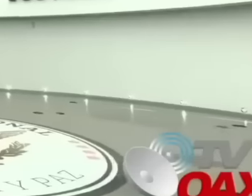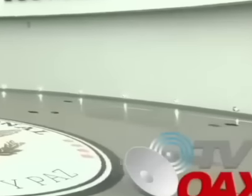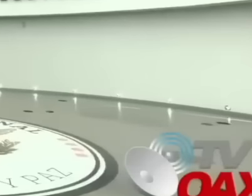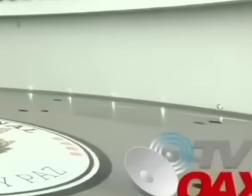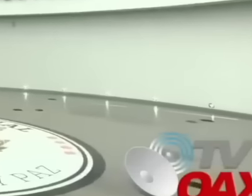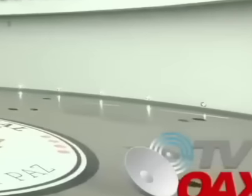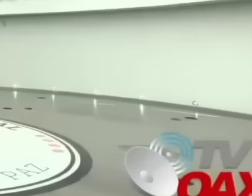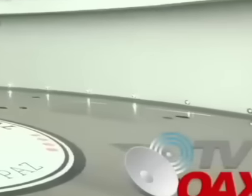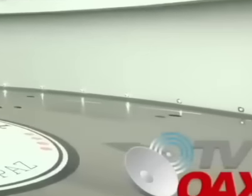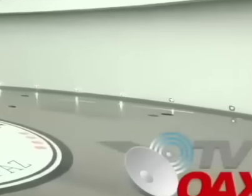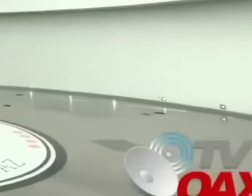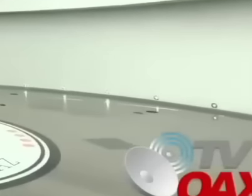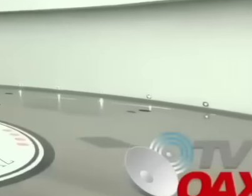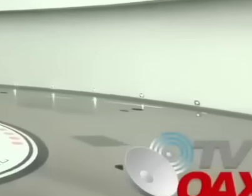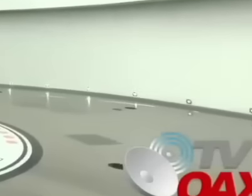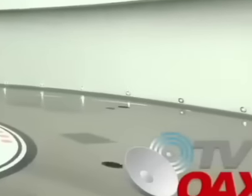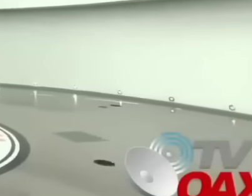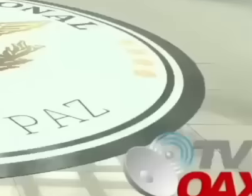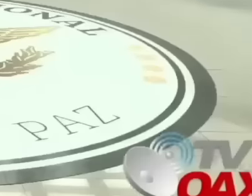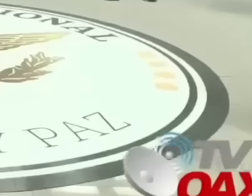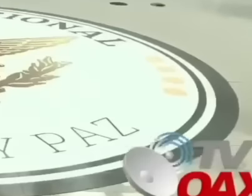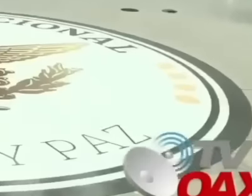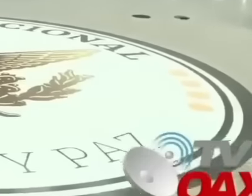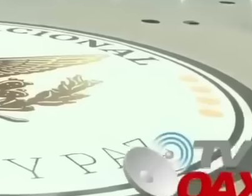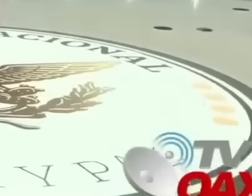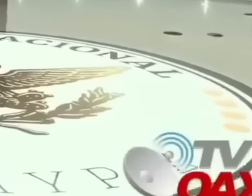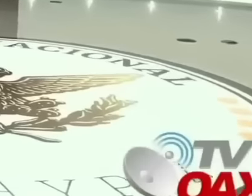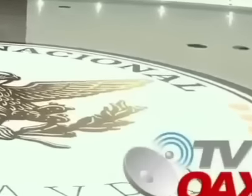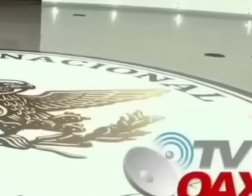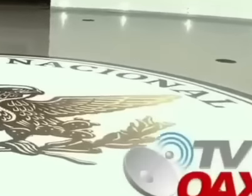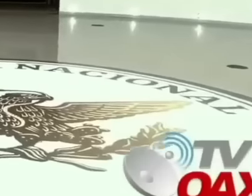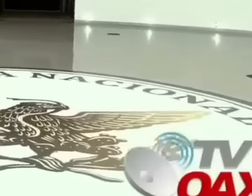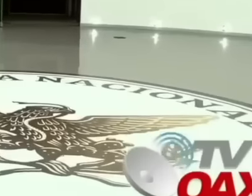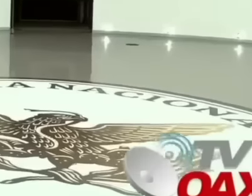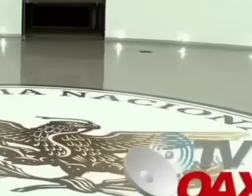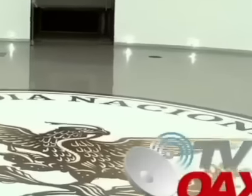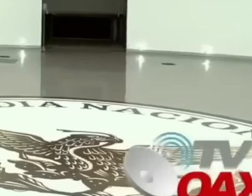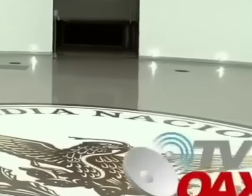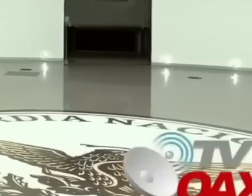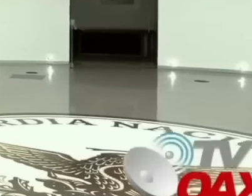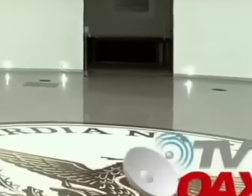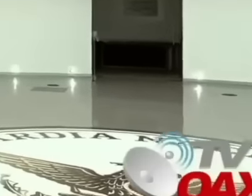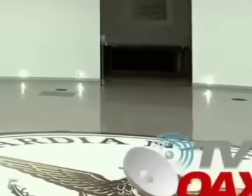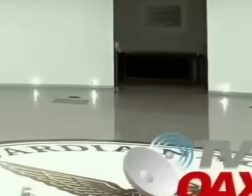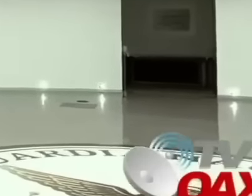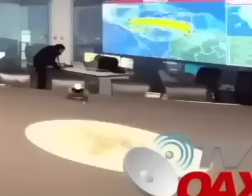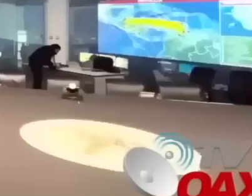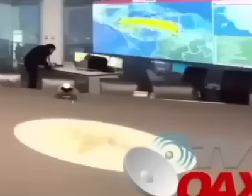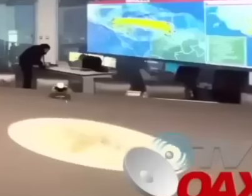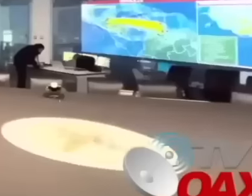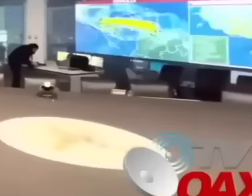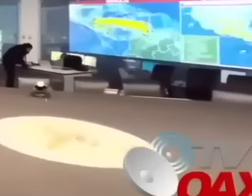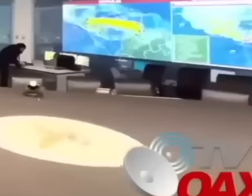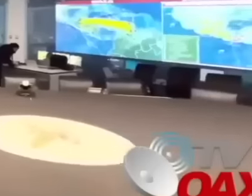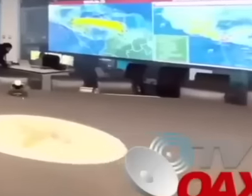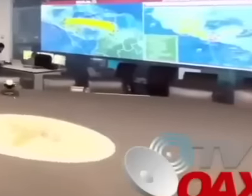members of the security institution operate. And that's how The president of Mexico